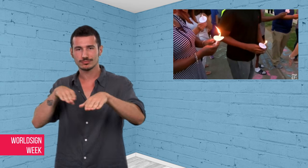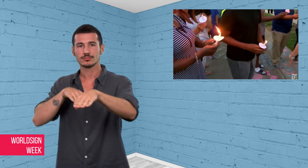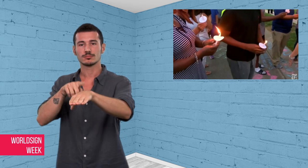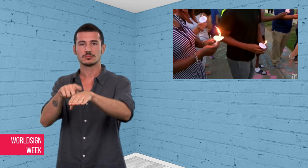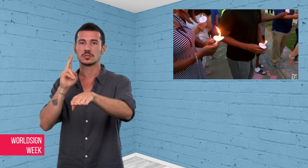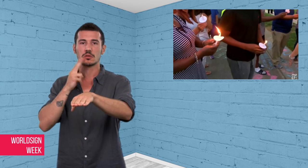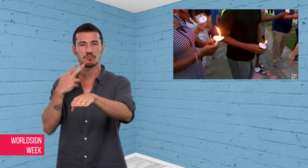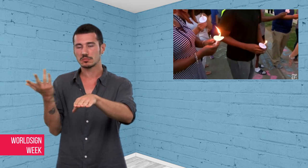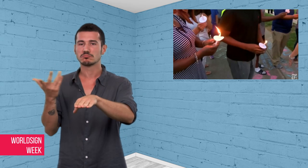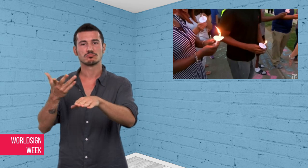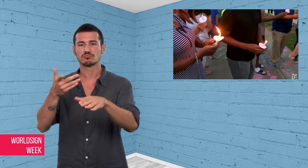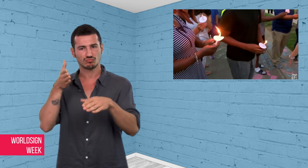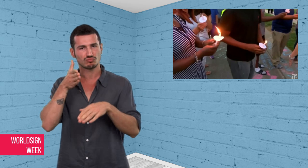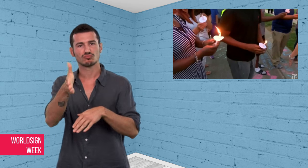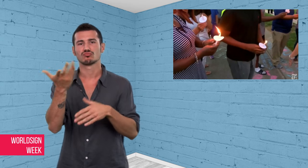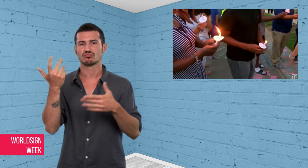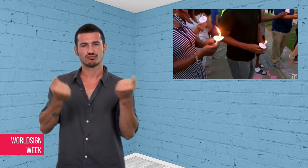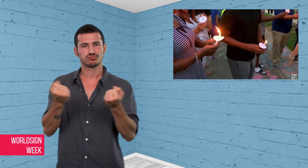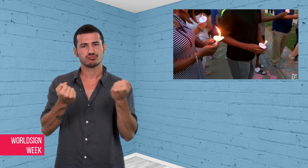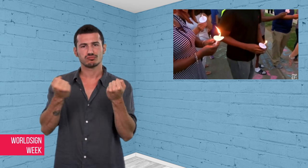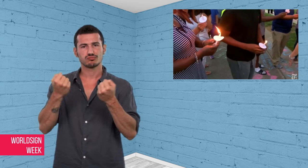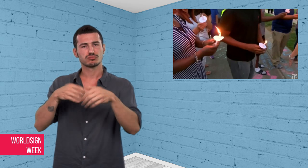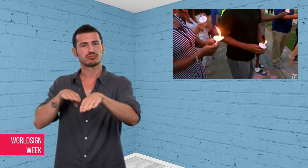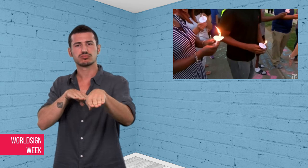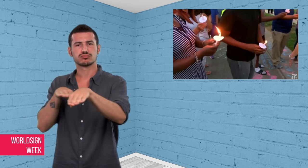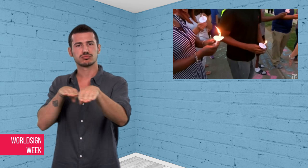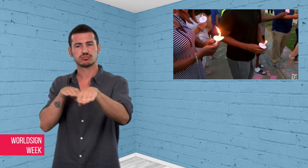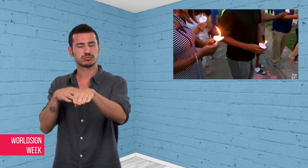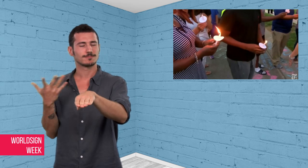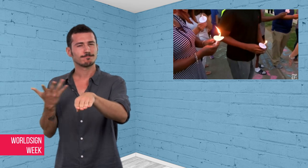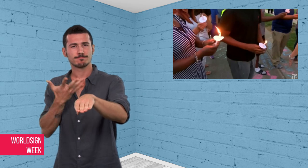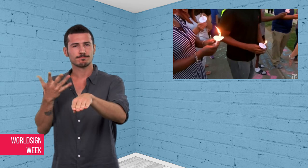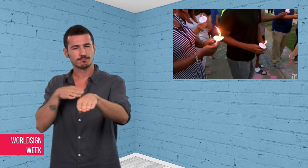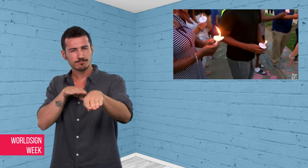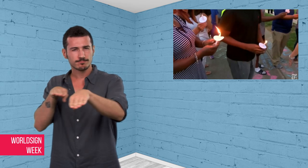A short chase ensured with the state trooper